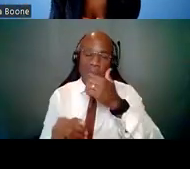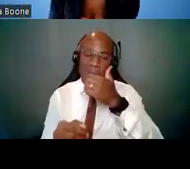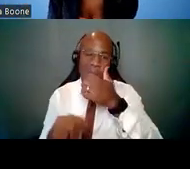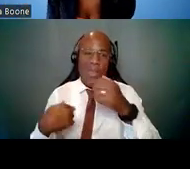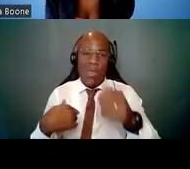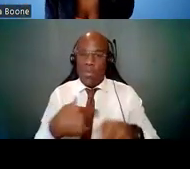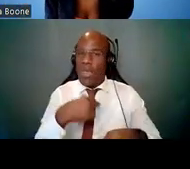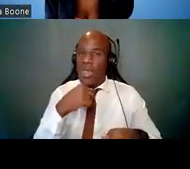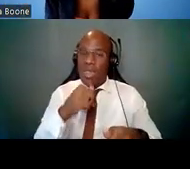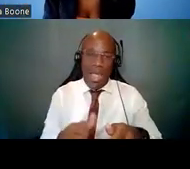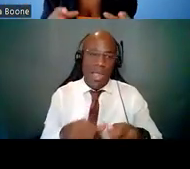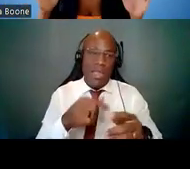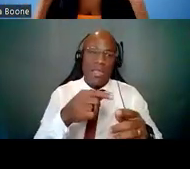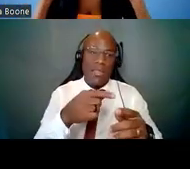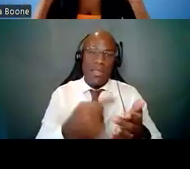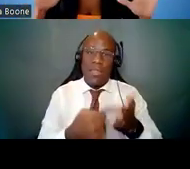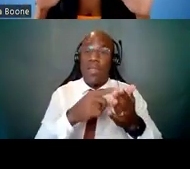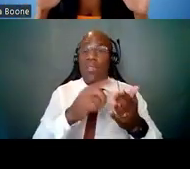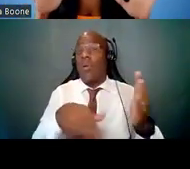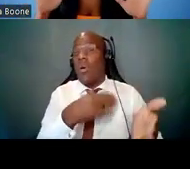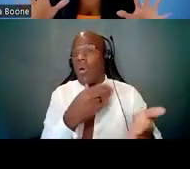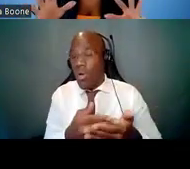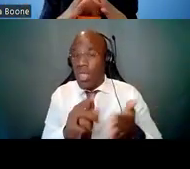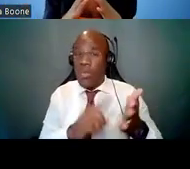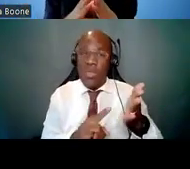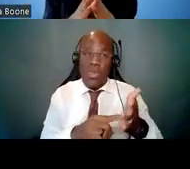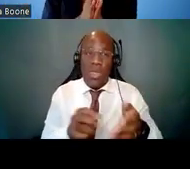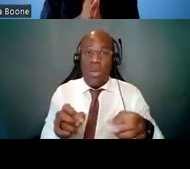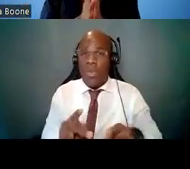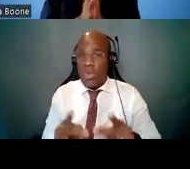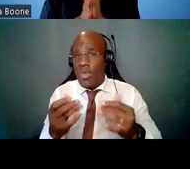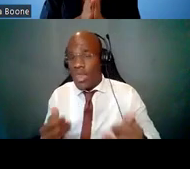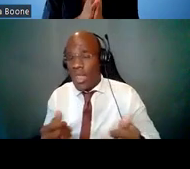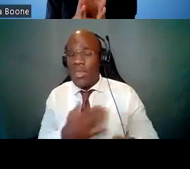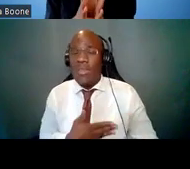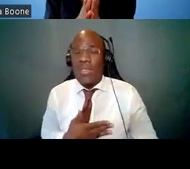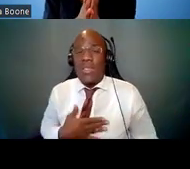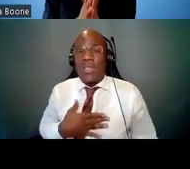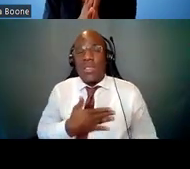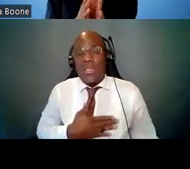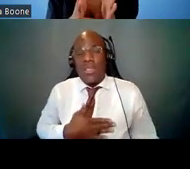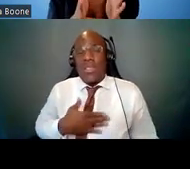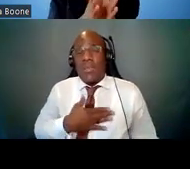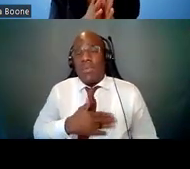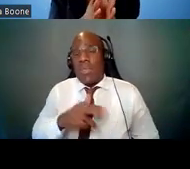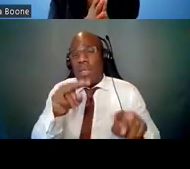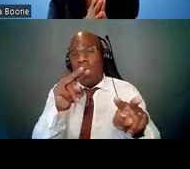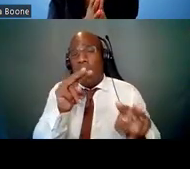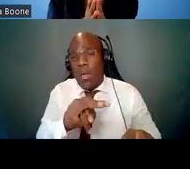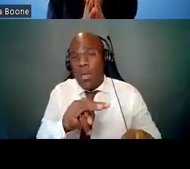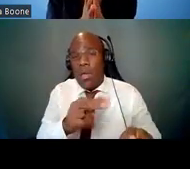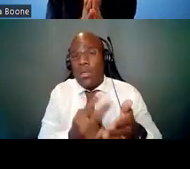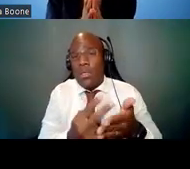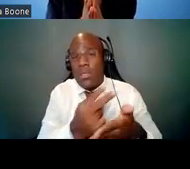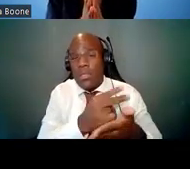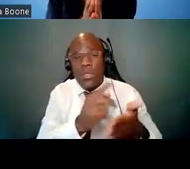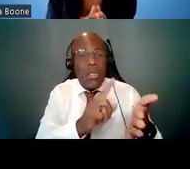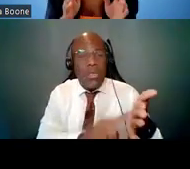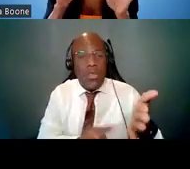during today's webinar, please, please, please review this -- take a look at this. Where are you in your research career?